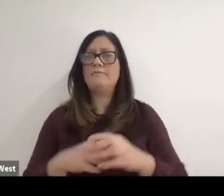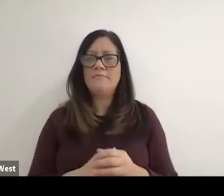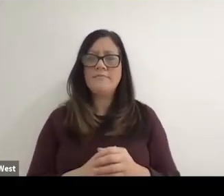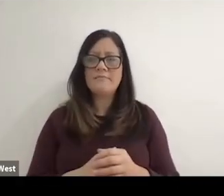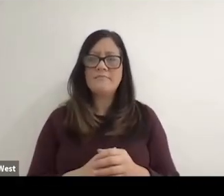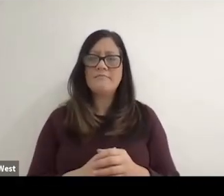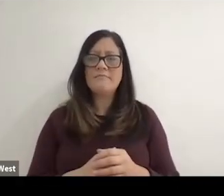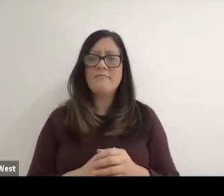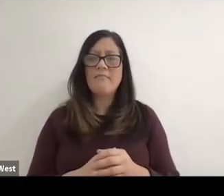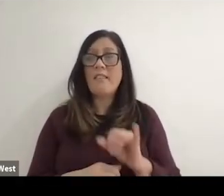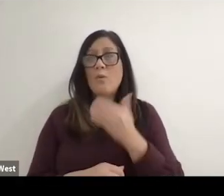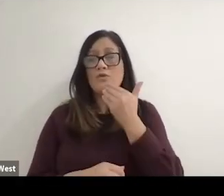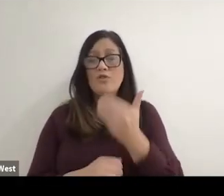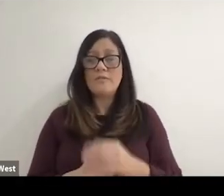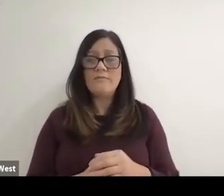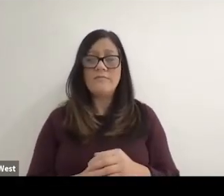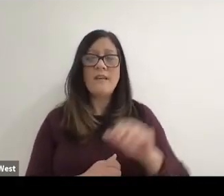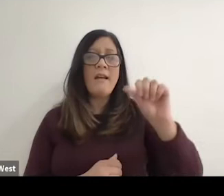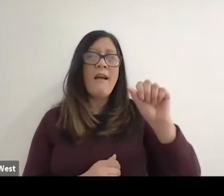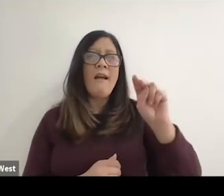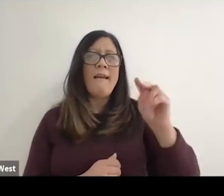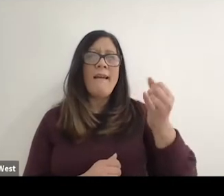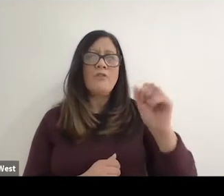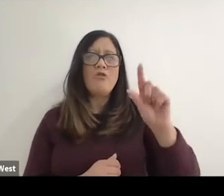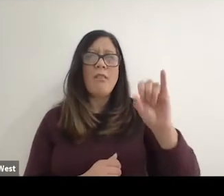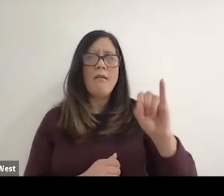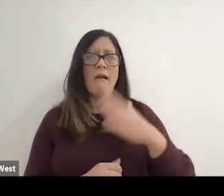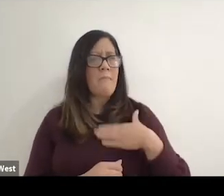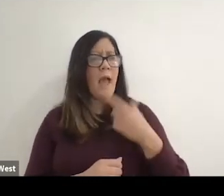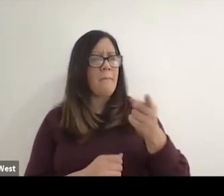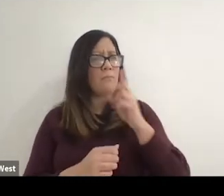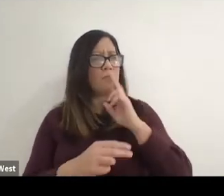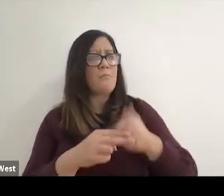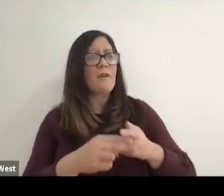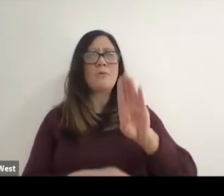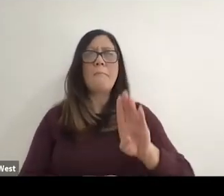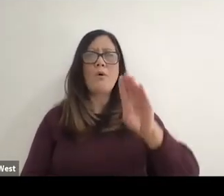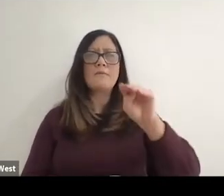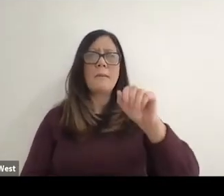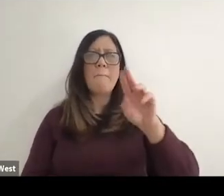so that was good. Anjali Glad to hear you mentioned the Boston Marathon because I think